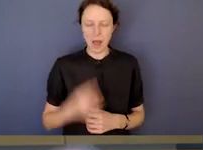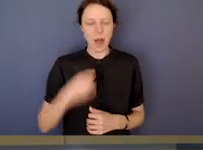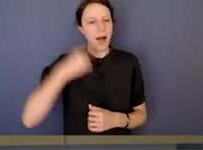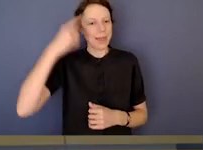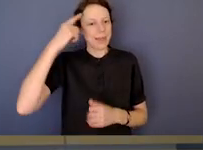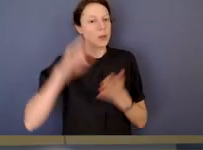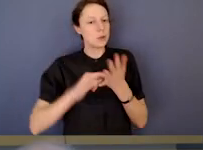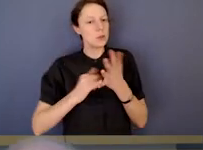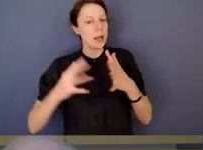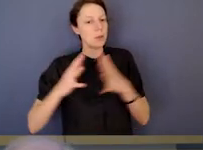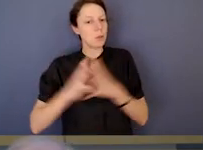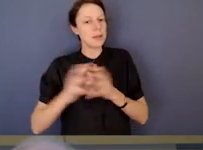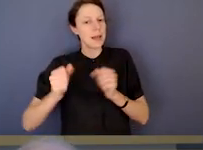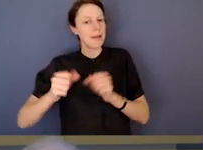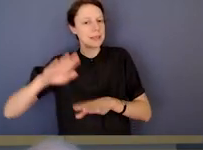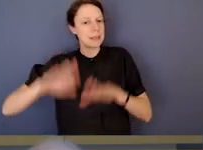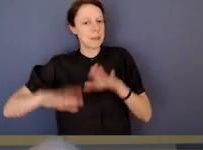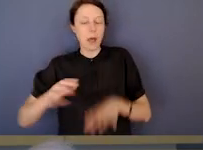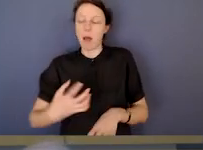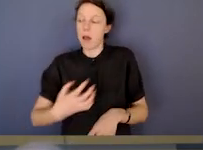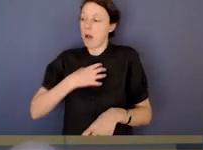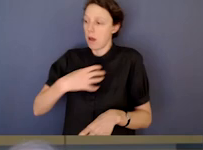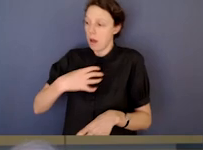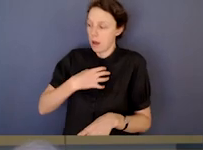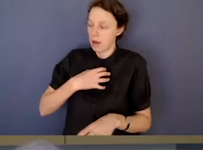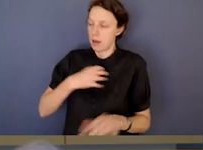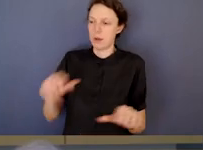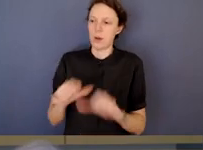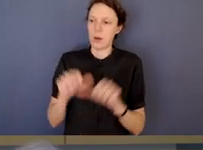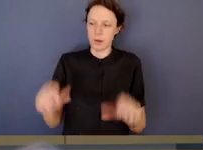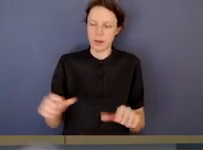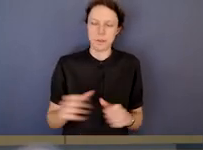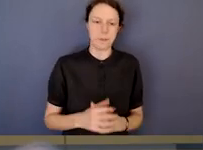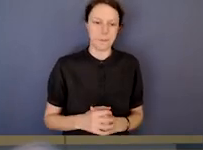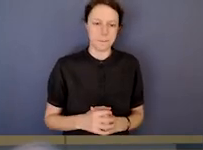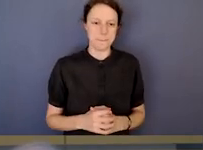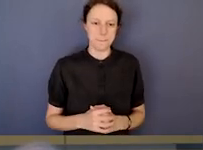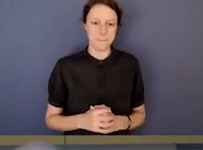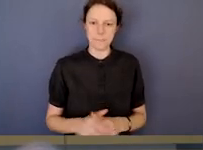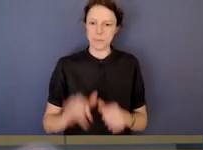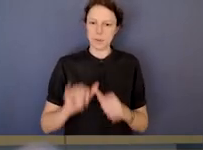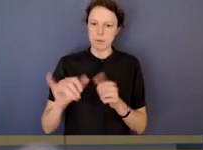I think New South Wales has similar Oh, do they? OK. Great.